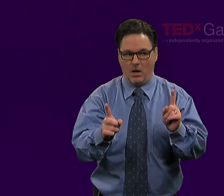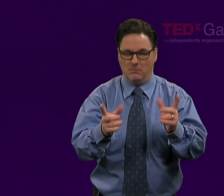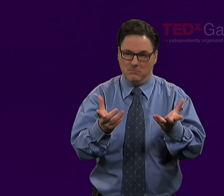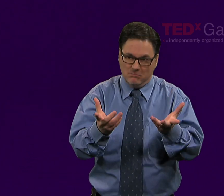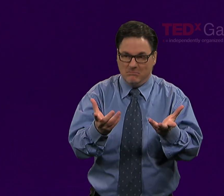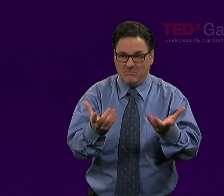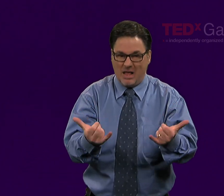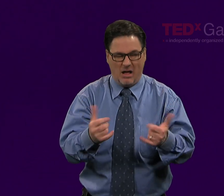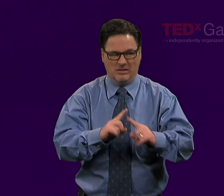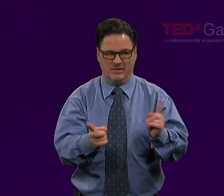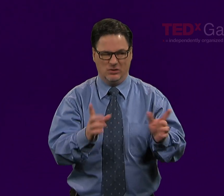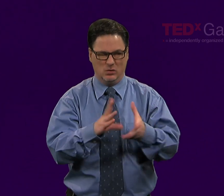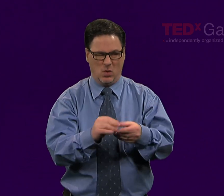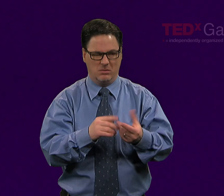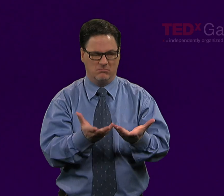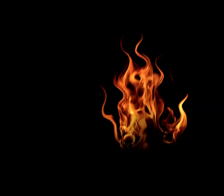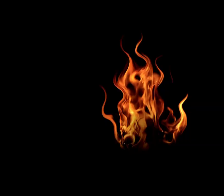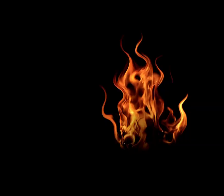make decisions about what we should do.